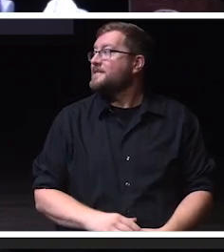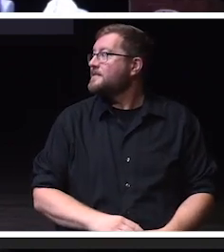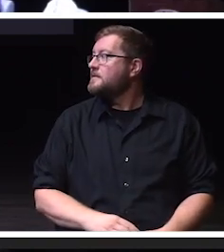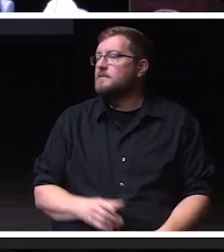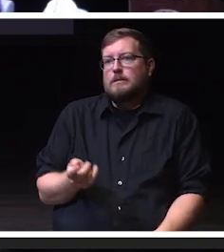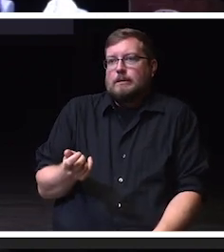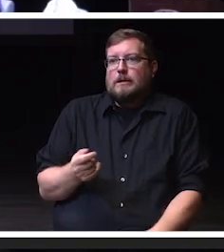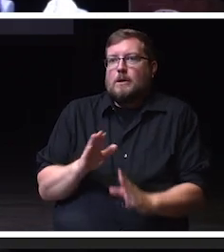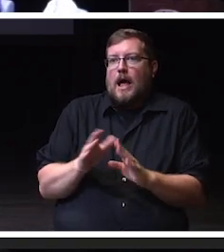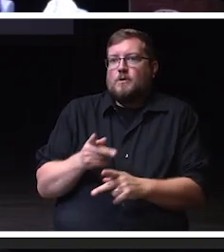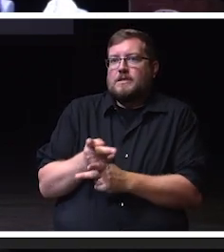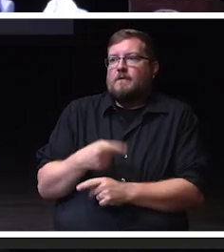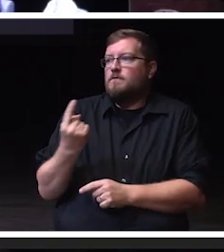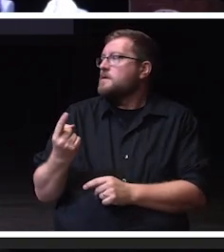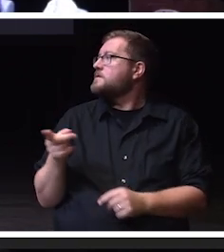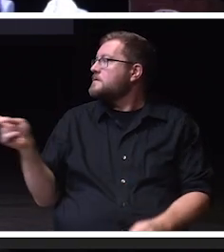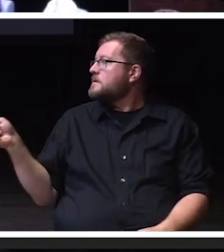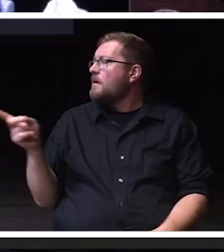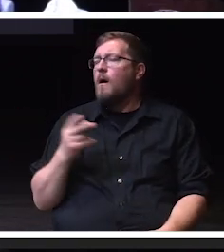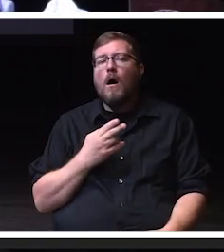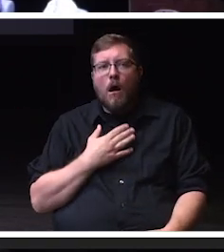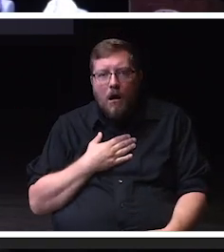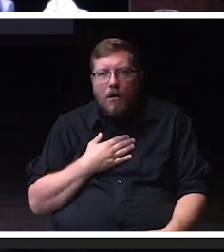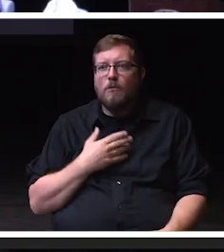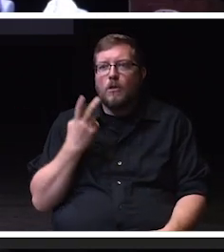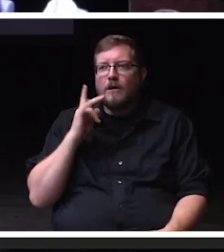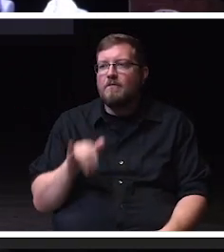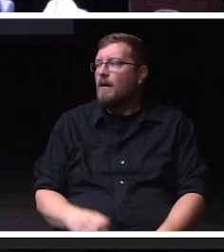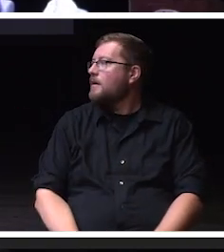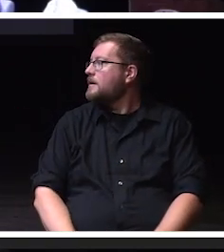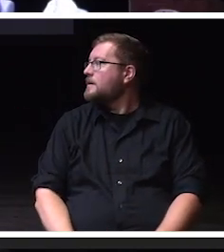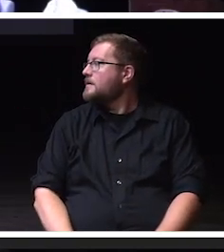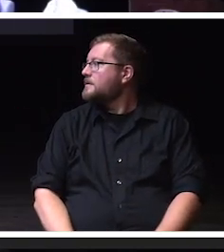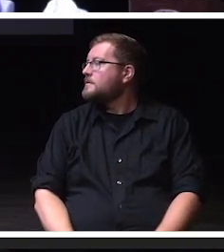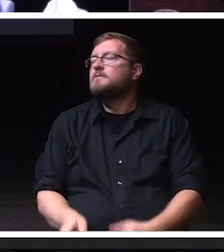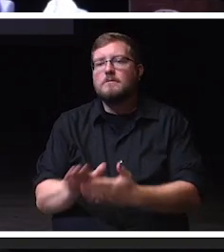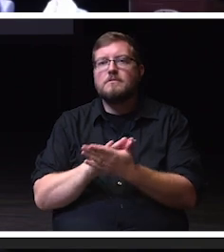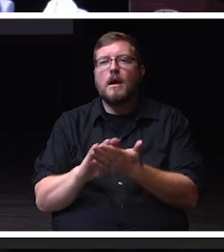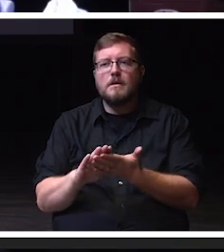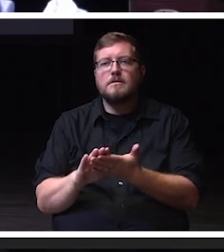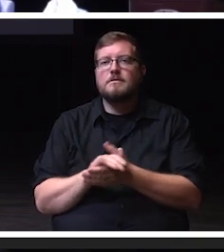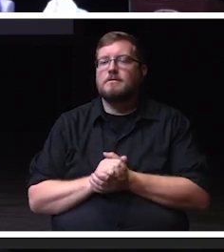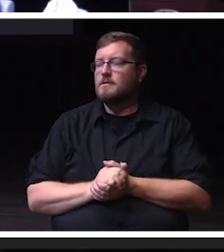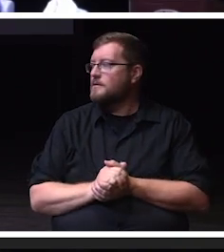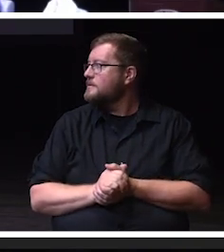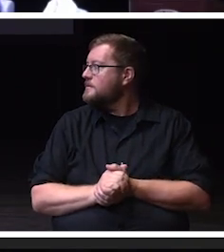Oh, look at that. Nice.